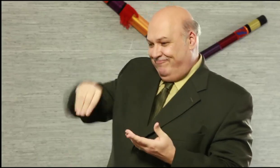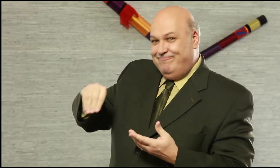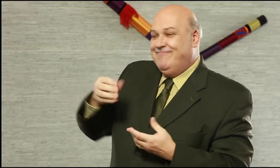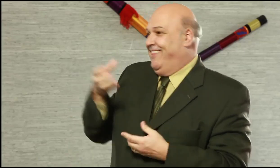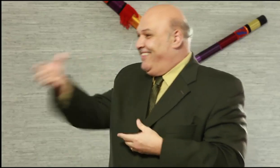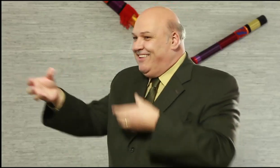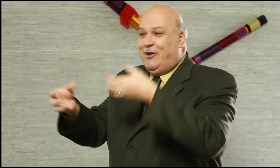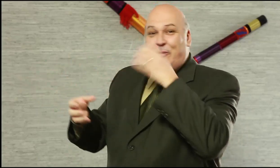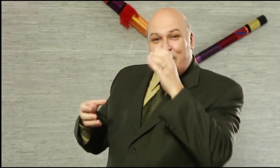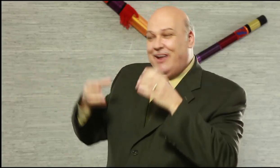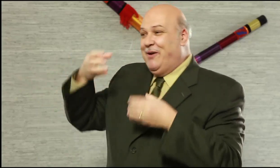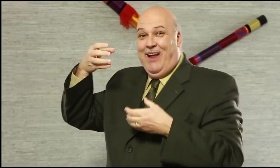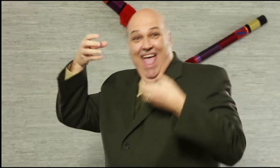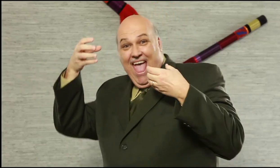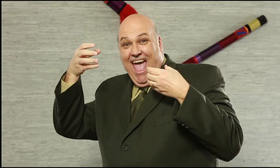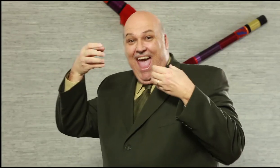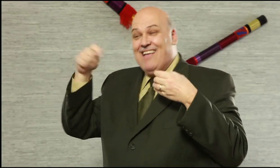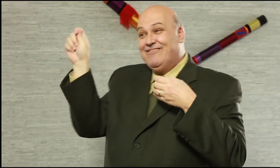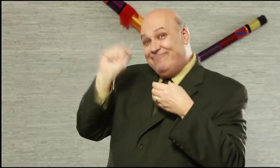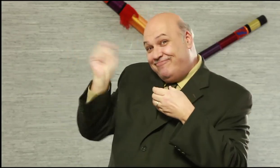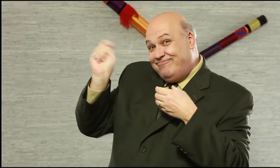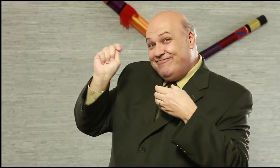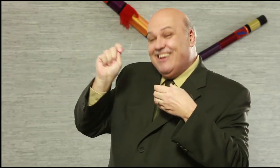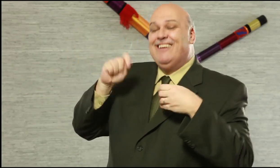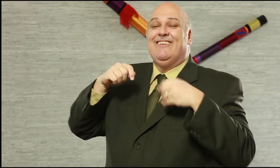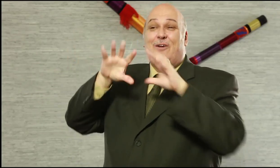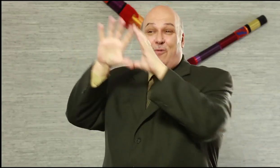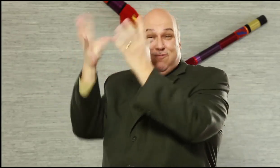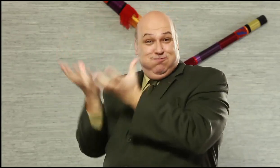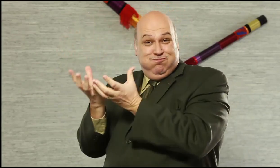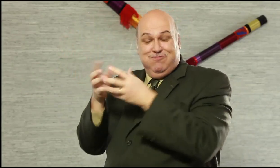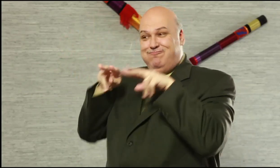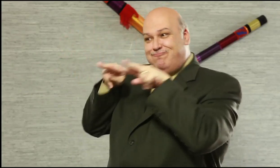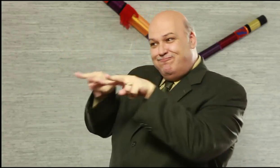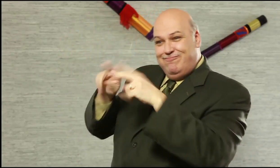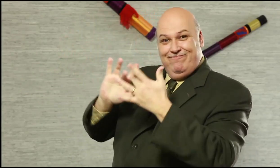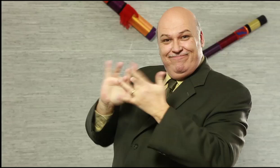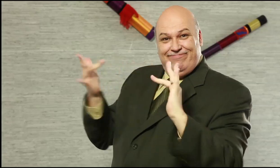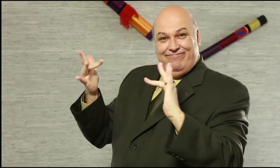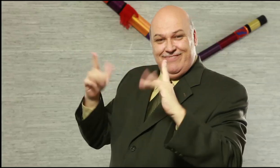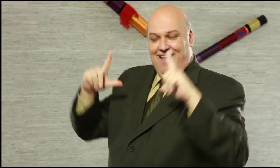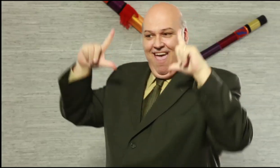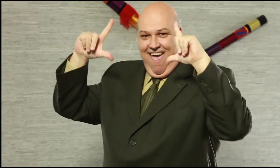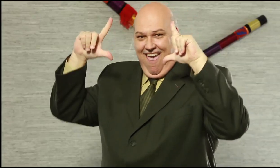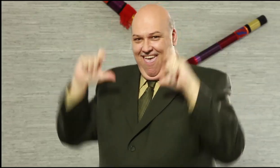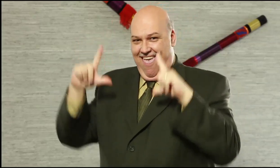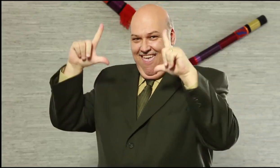computer. Have a successful DeafWaves party, take photos